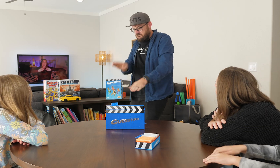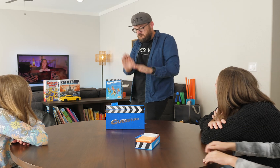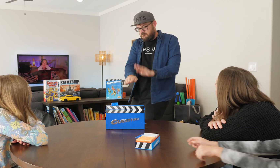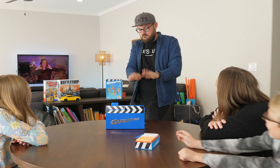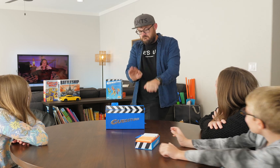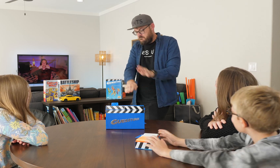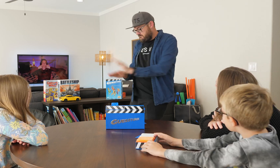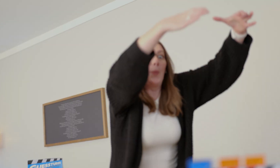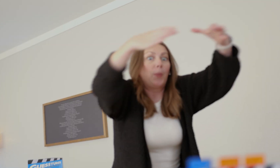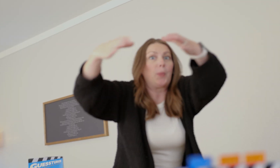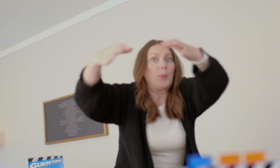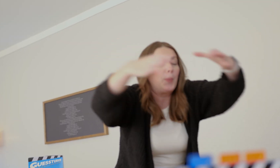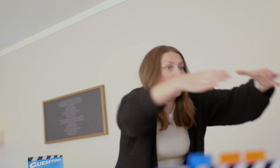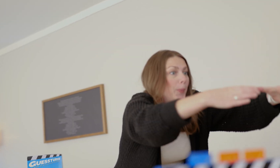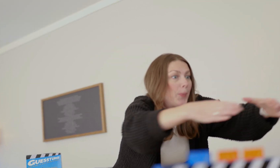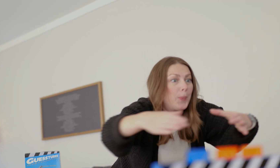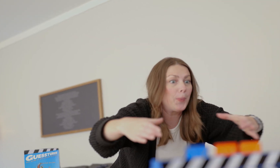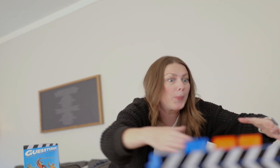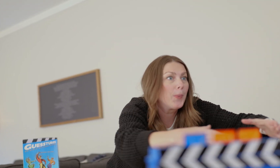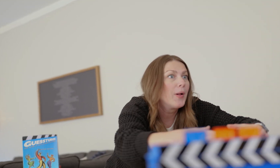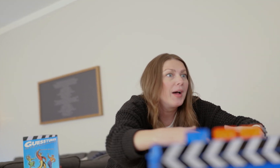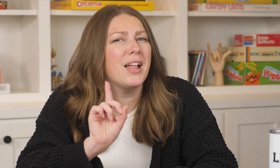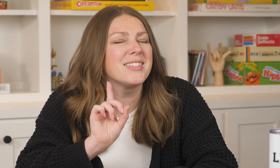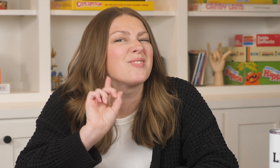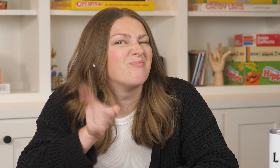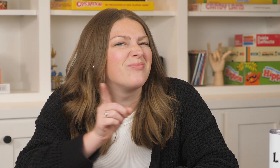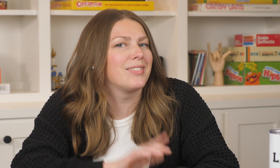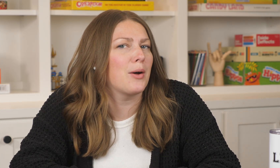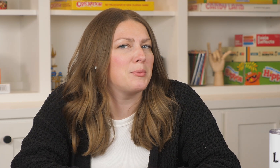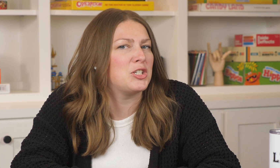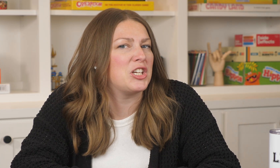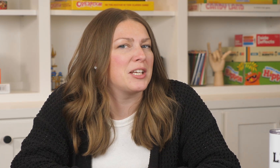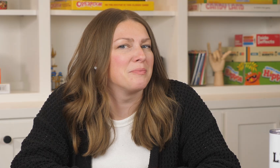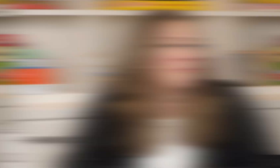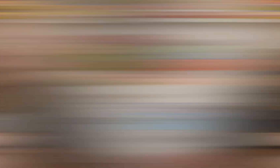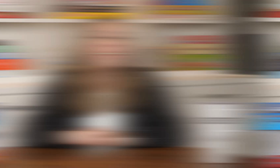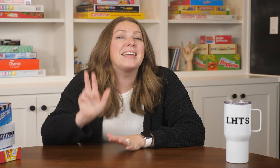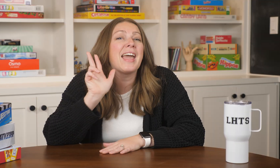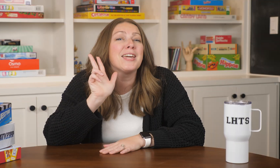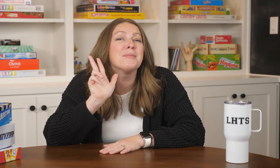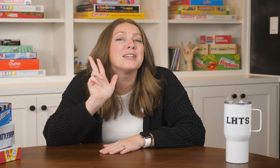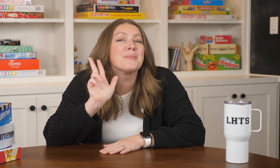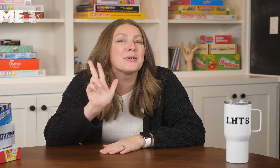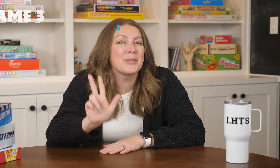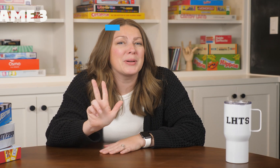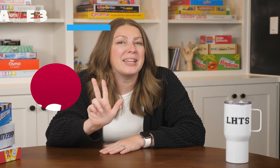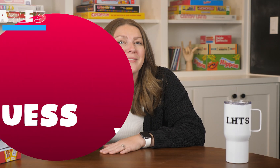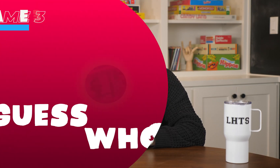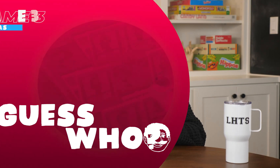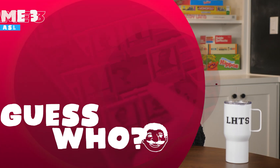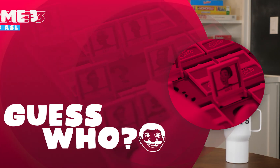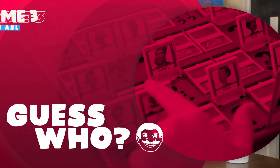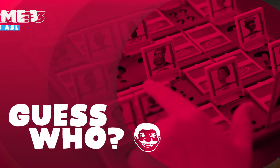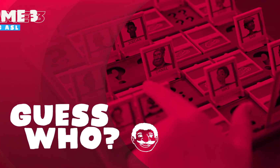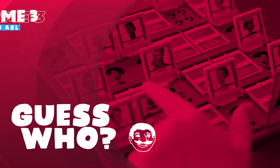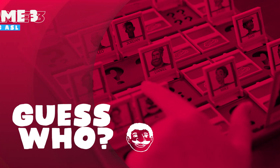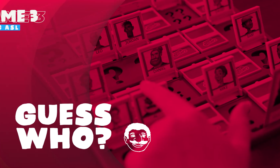but to show that you can Express Yourself. Plus that would be cheating. Game number three Guess